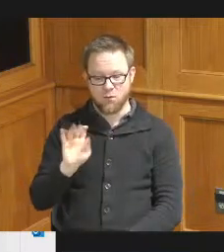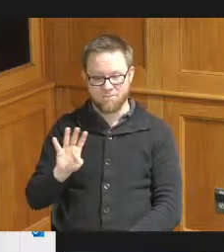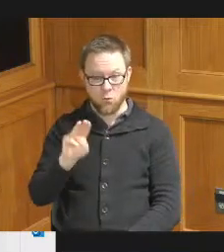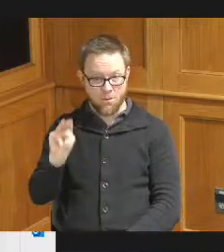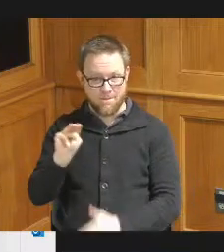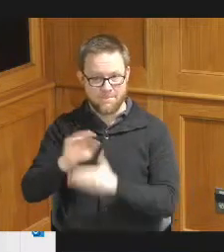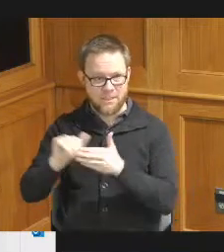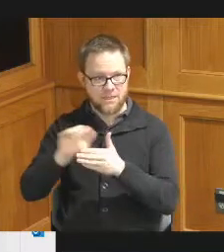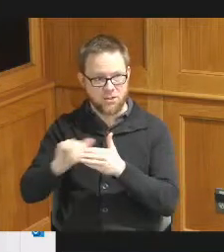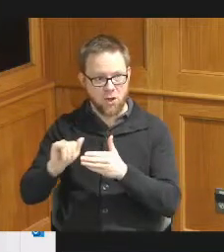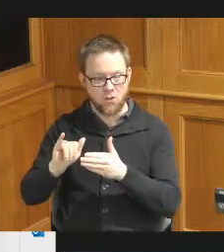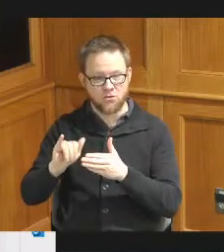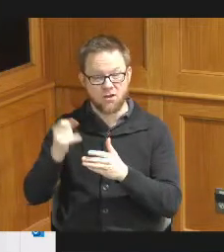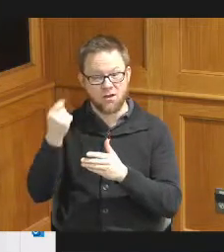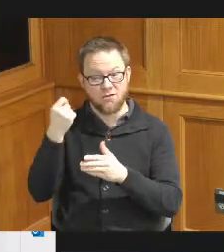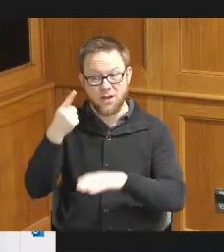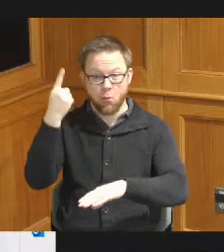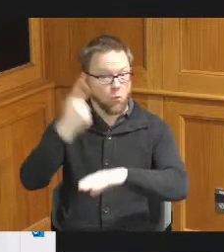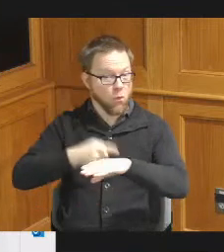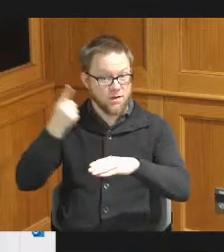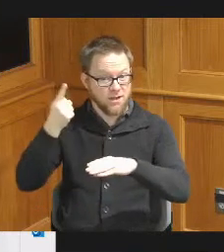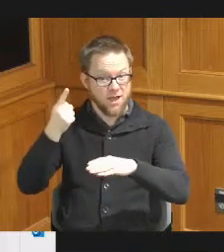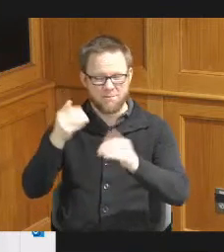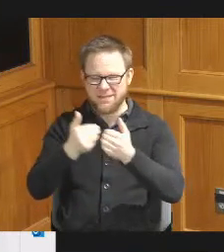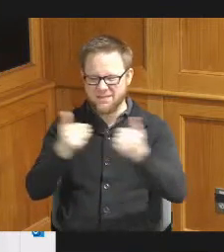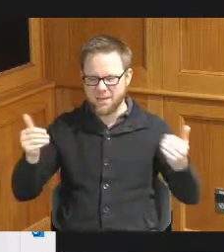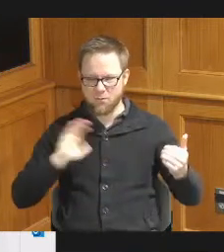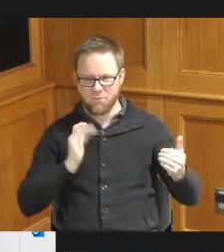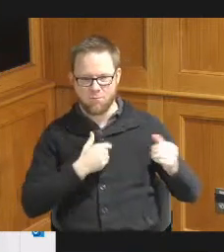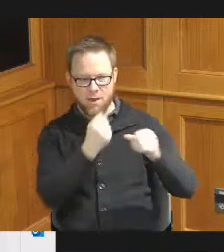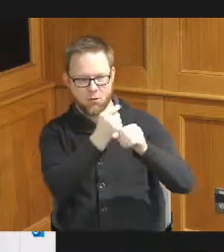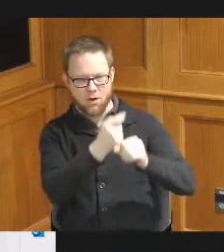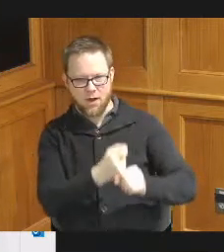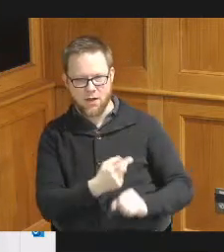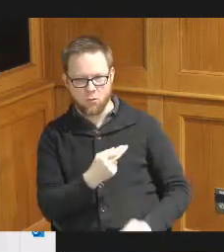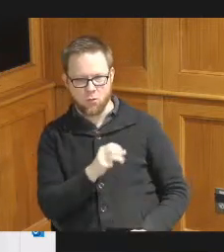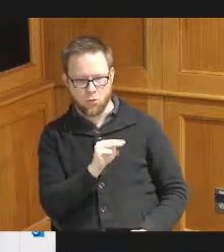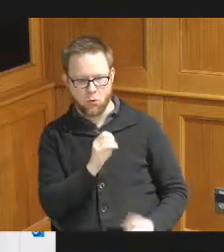is separate from the County's annual home program allocation the funding must